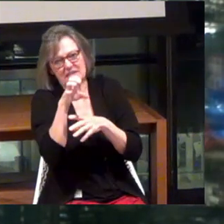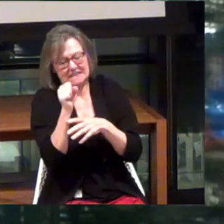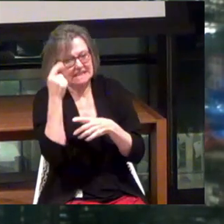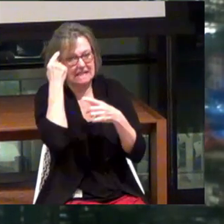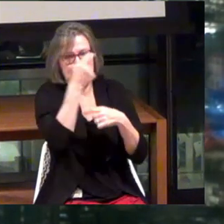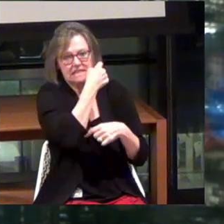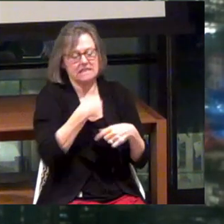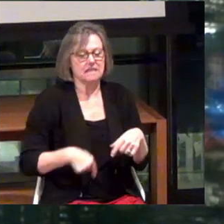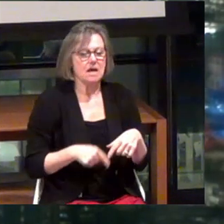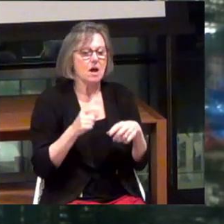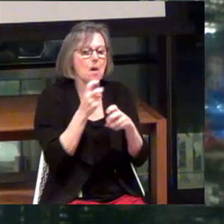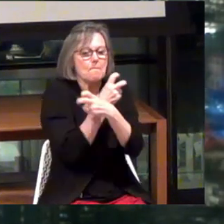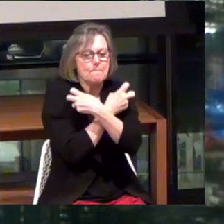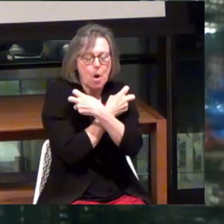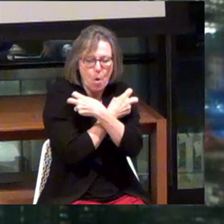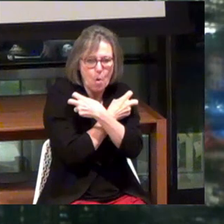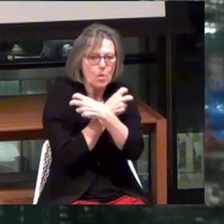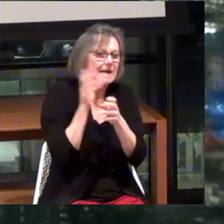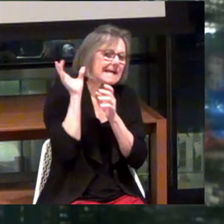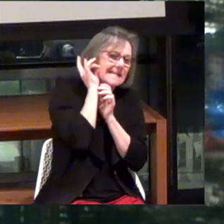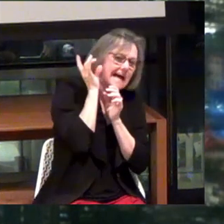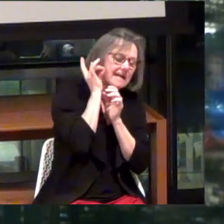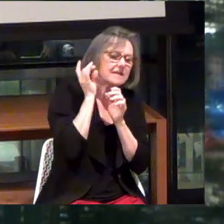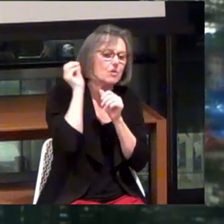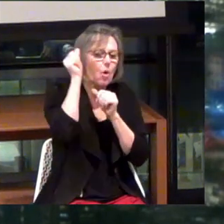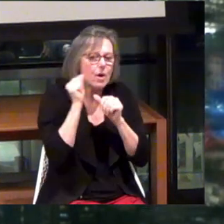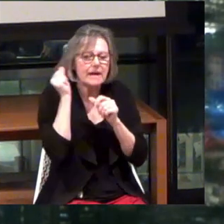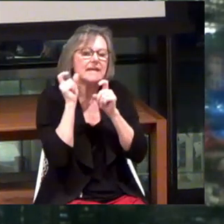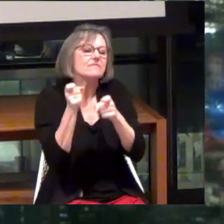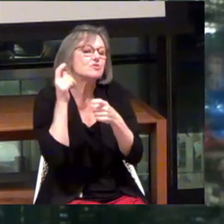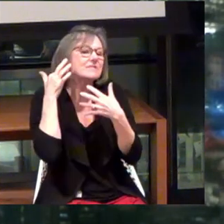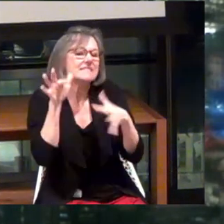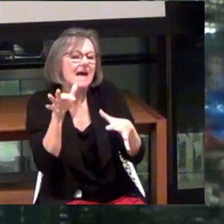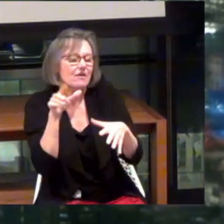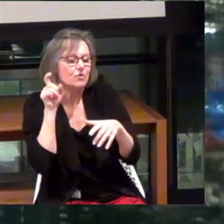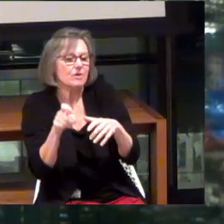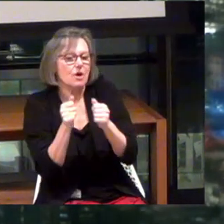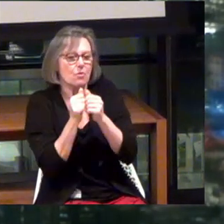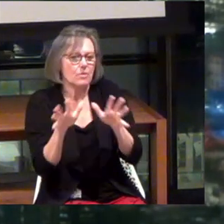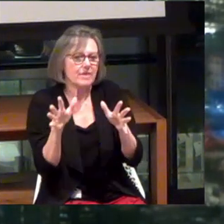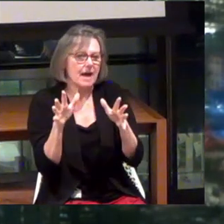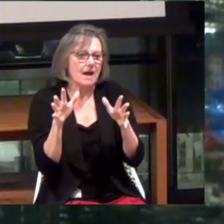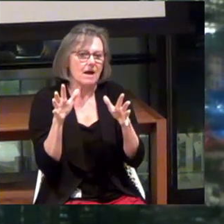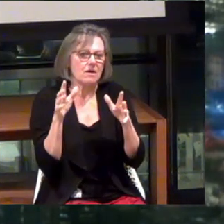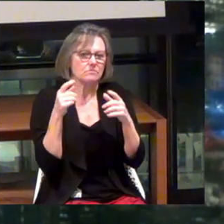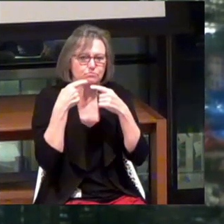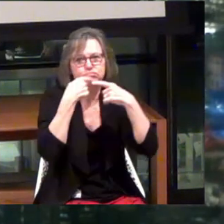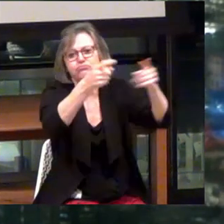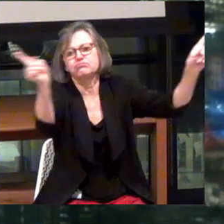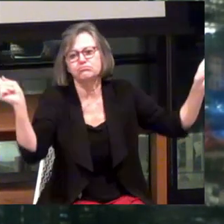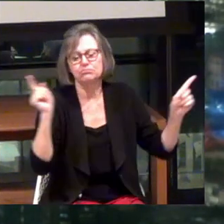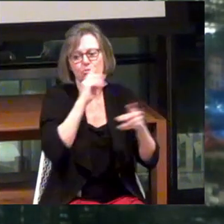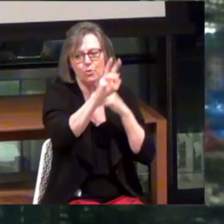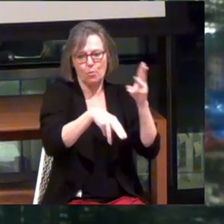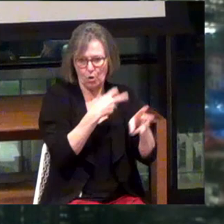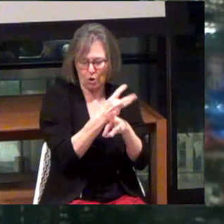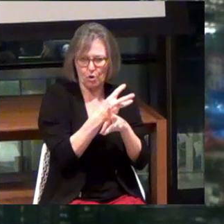So bone conducting audio gives you the sound that you need, without broadcasting it to the rest of the world around you.